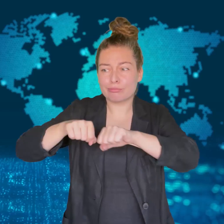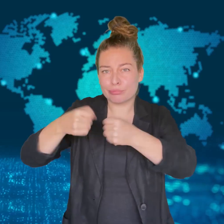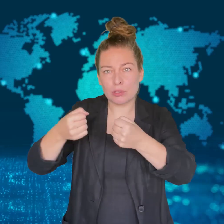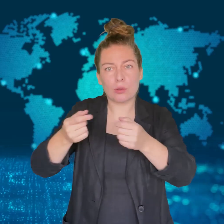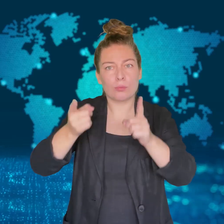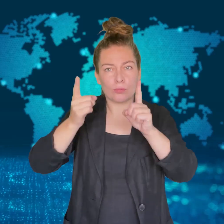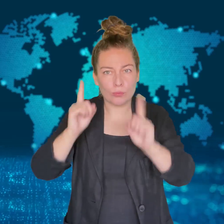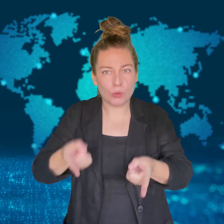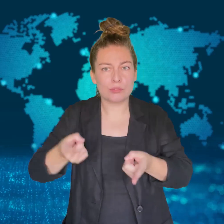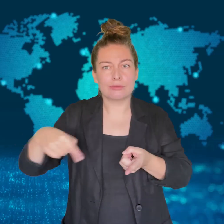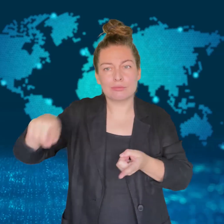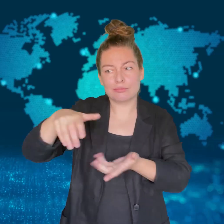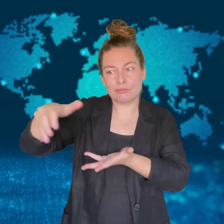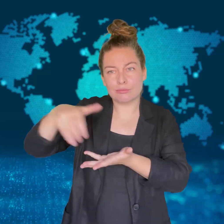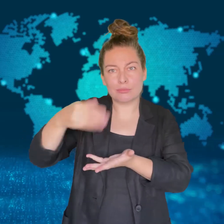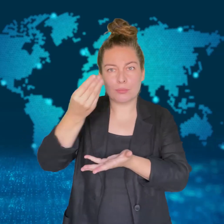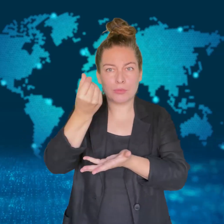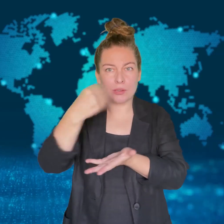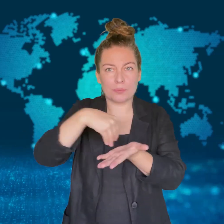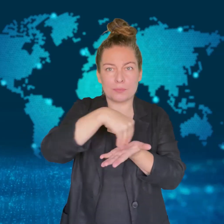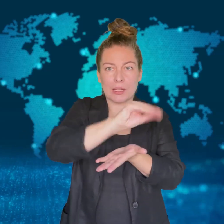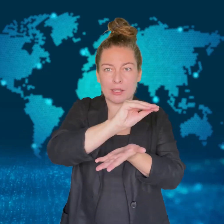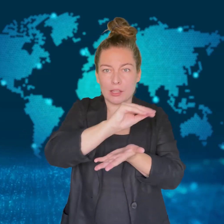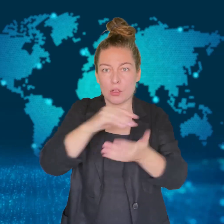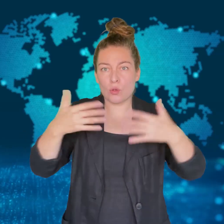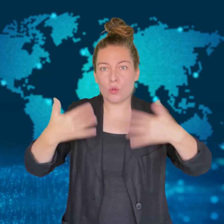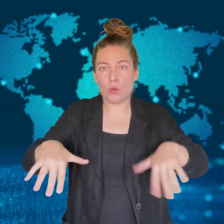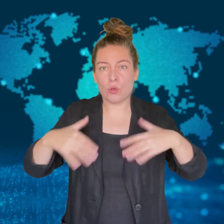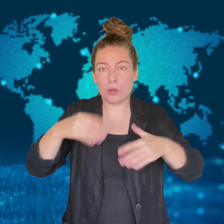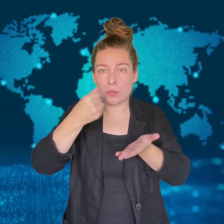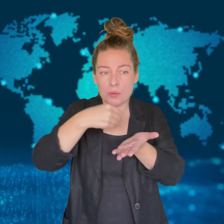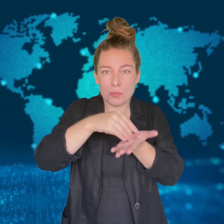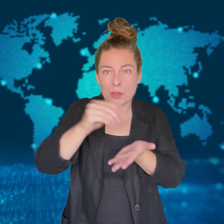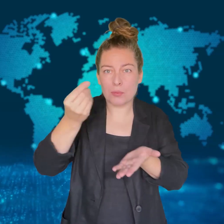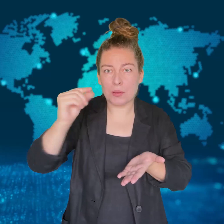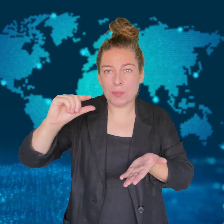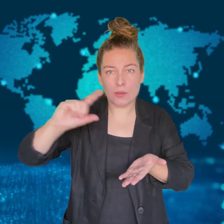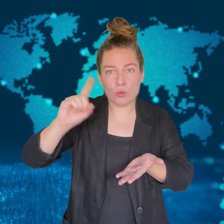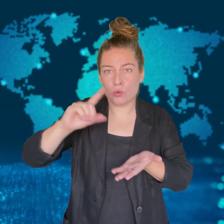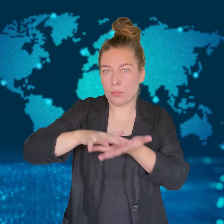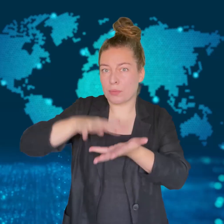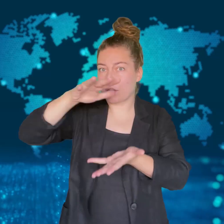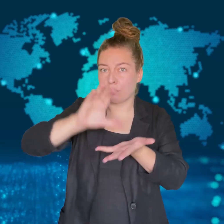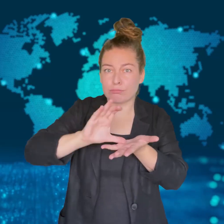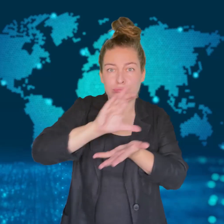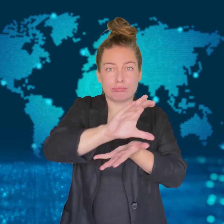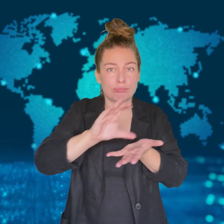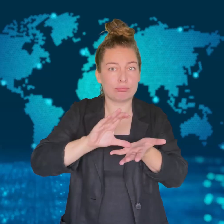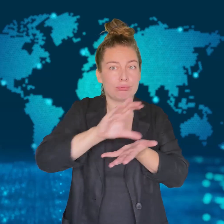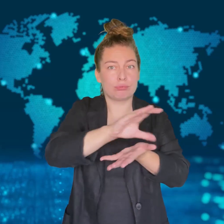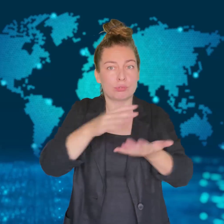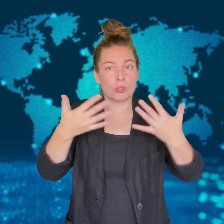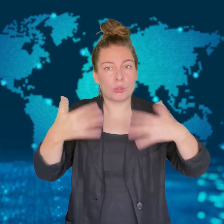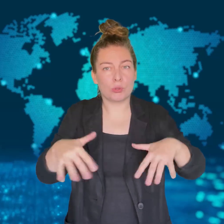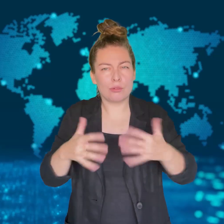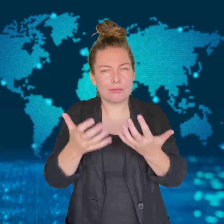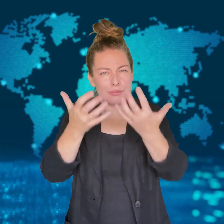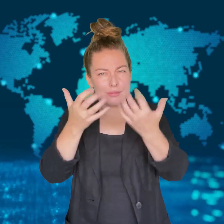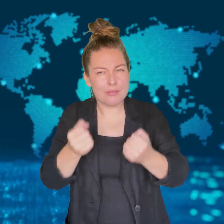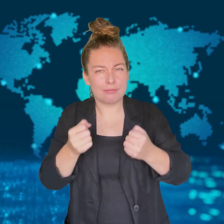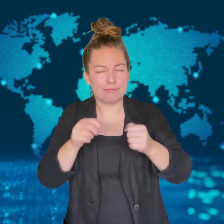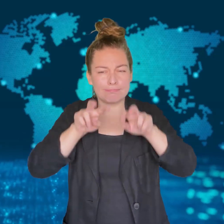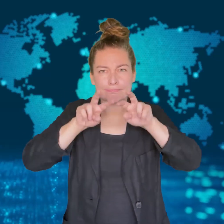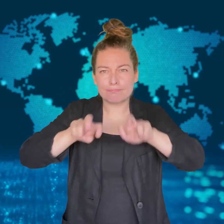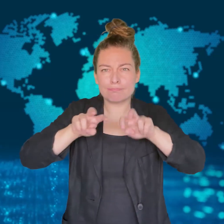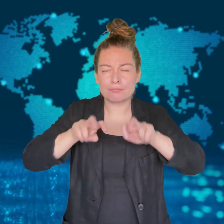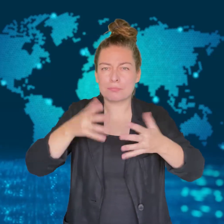money for "forgiveness of sins."